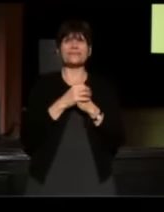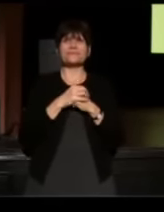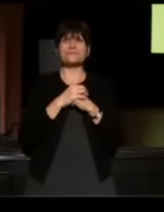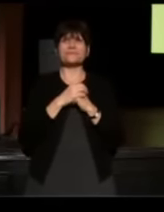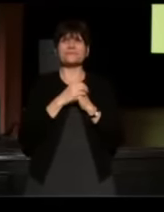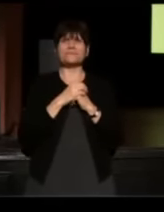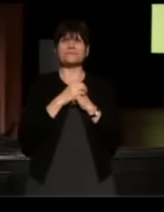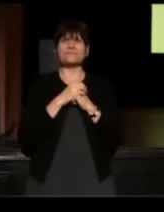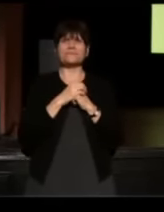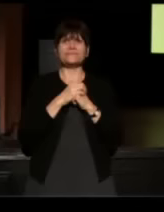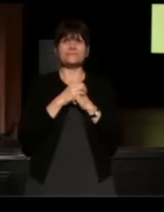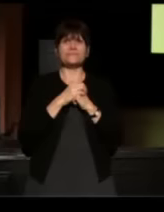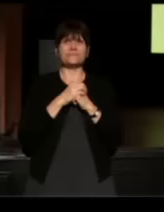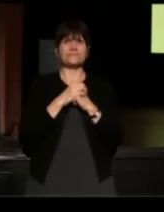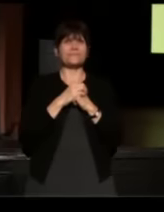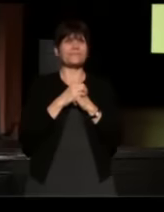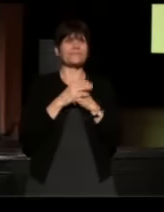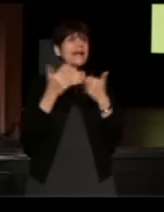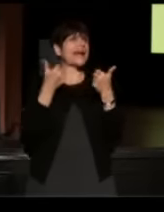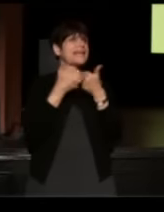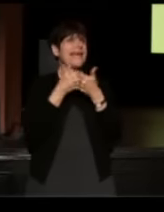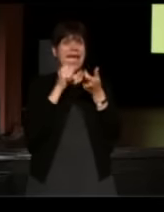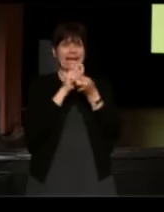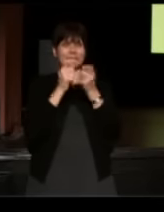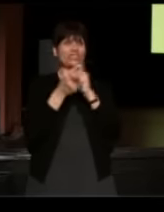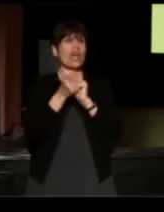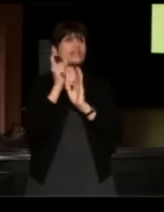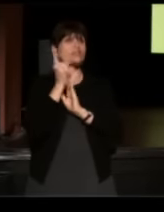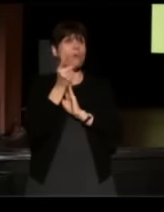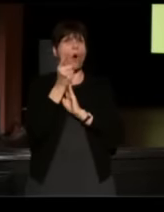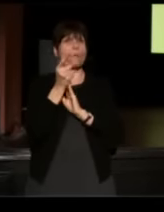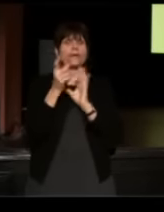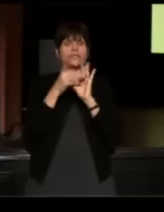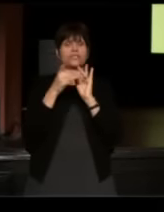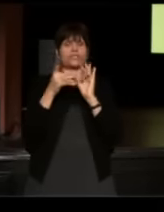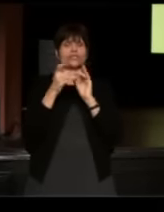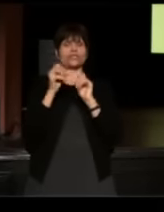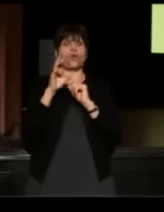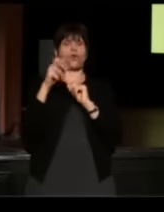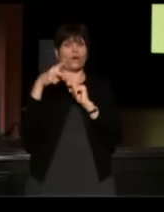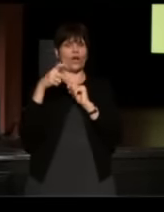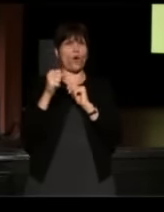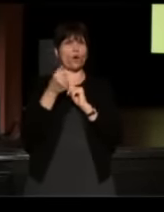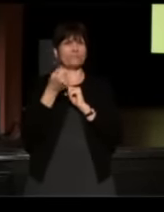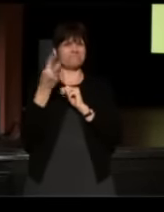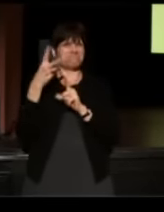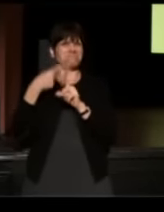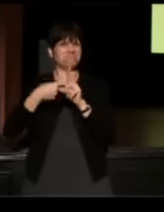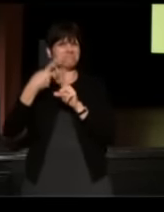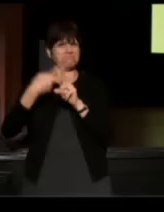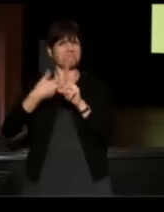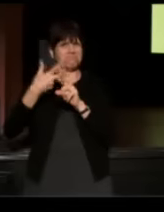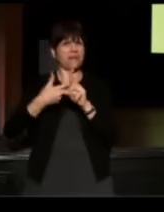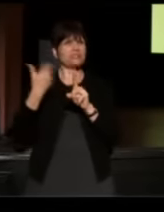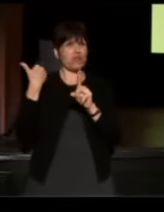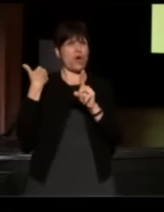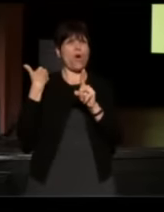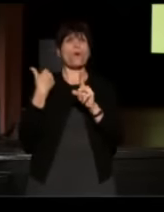We had a game change moment at Story Corps a couple of months ago where we got this thing called the TED prize.